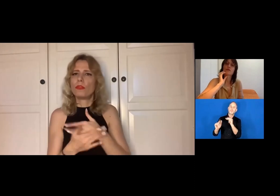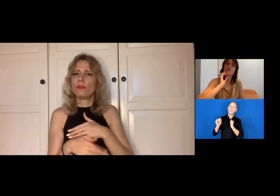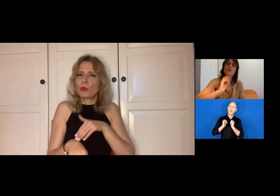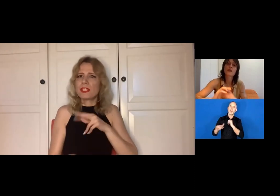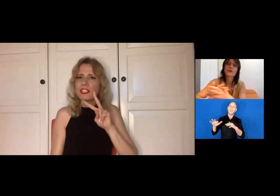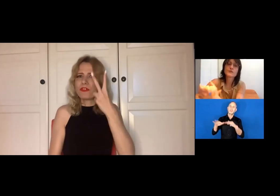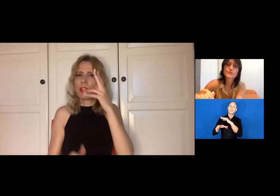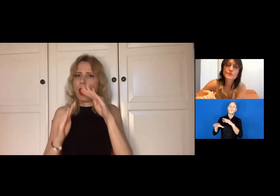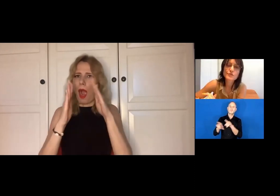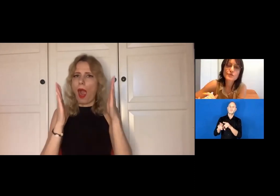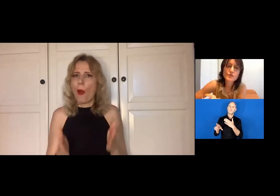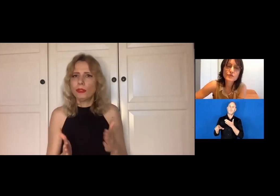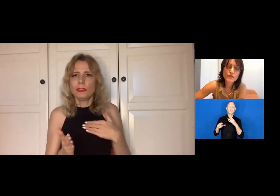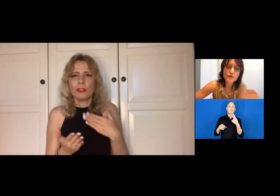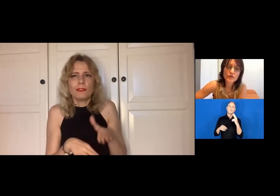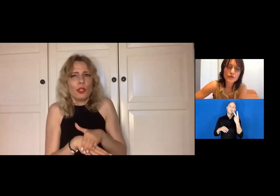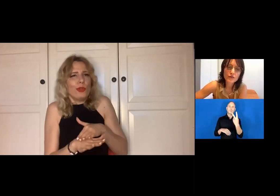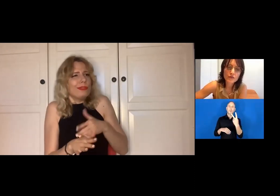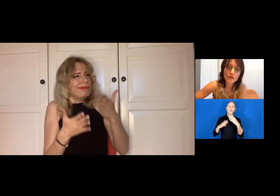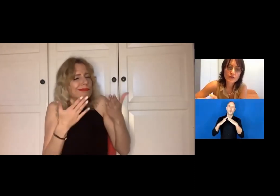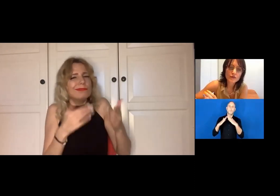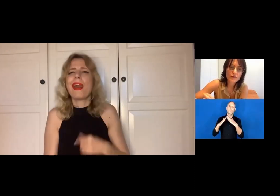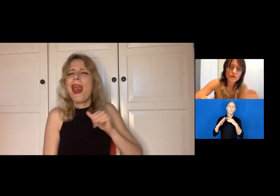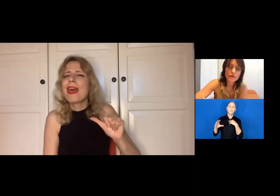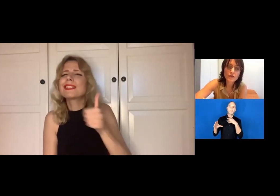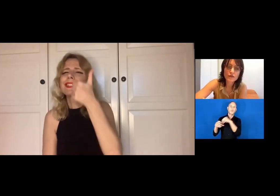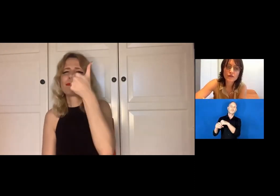And I must say, I feel like theatre is my second home.